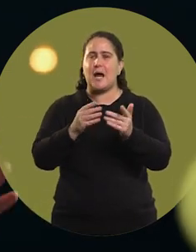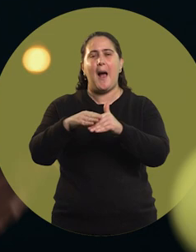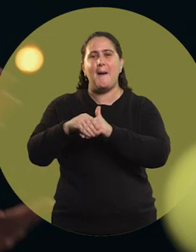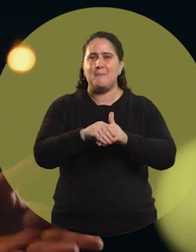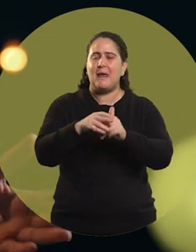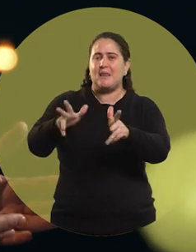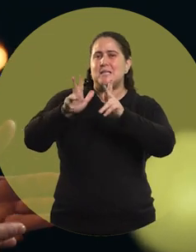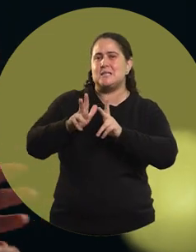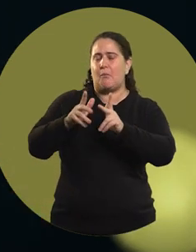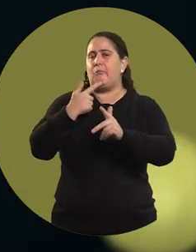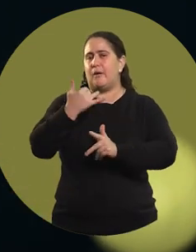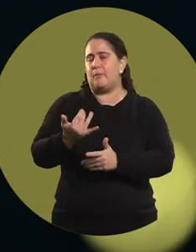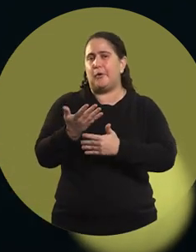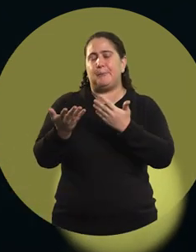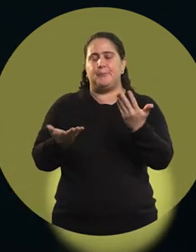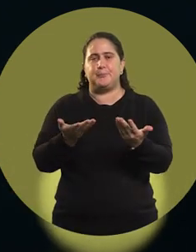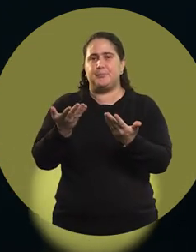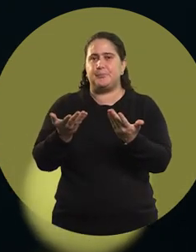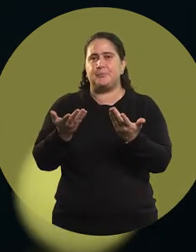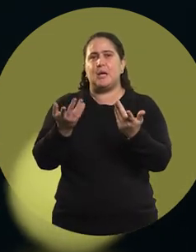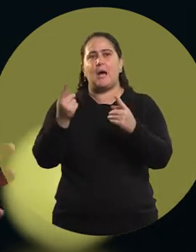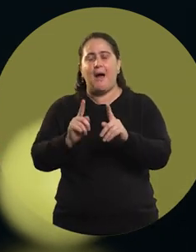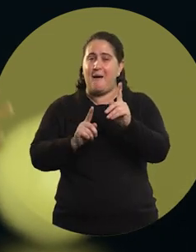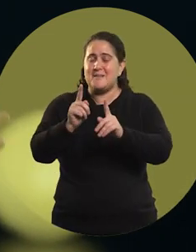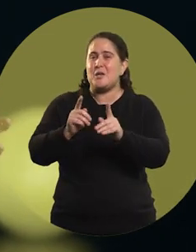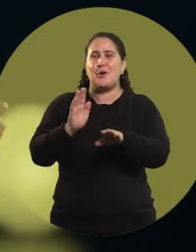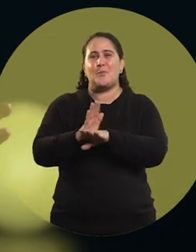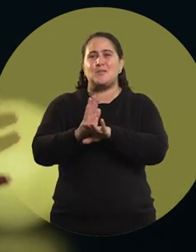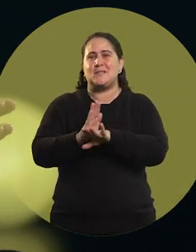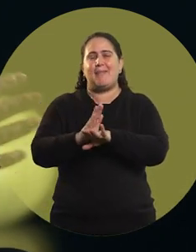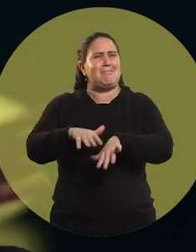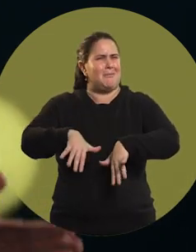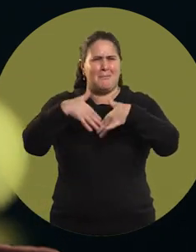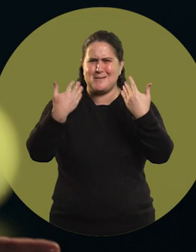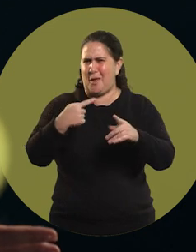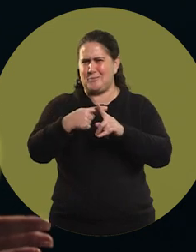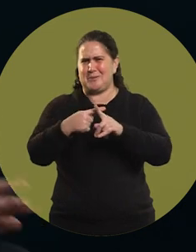my friends tell me I'm ridiculously positive.